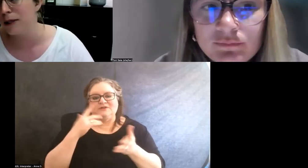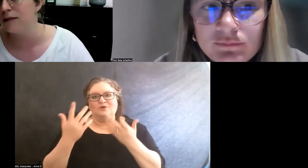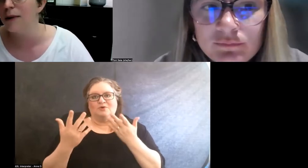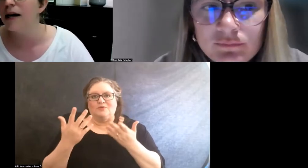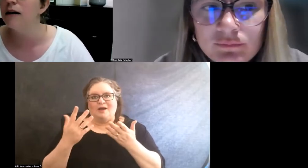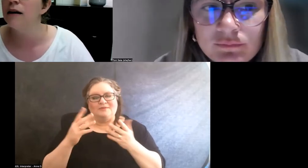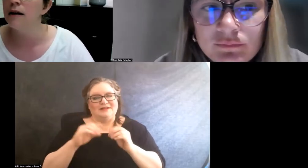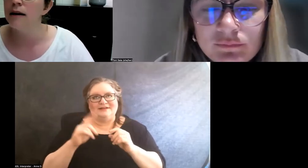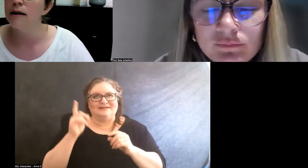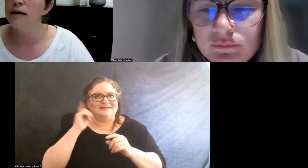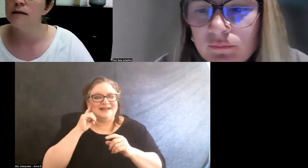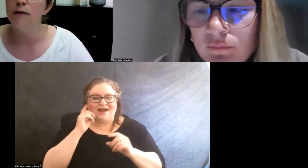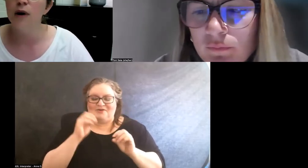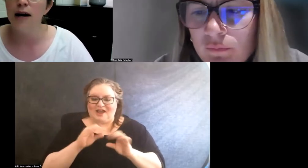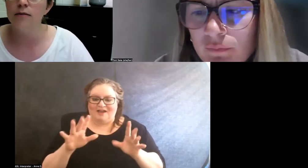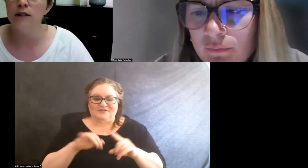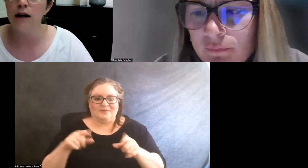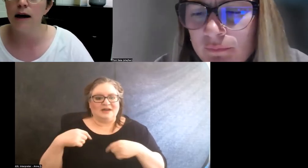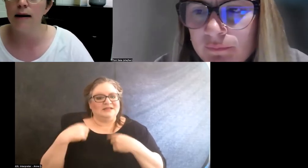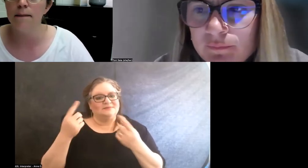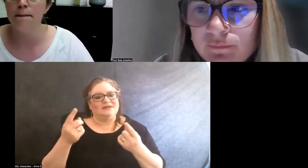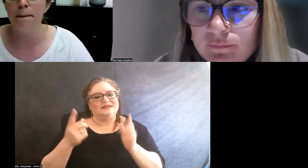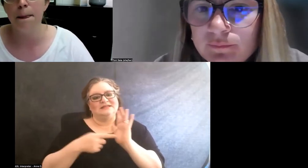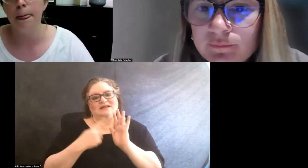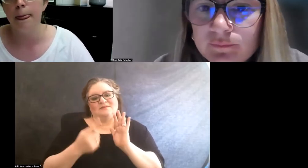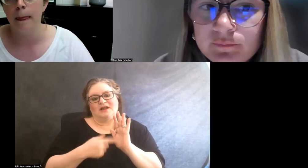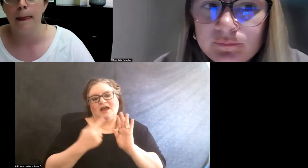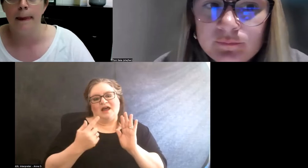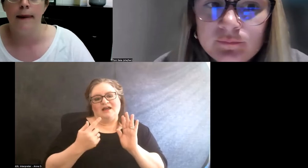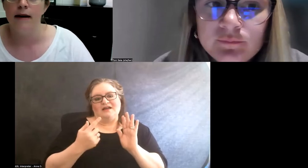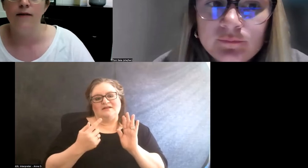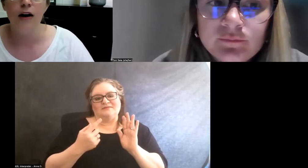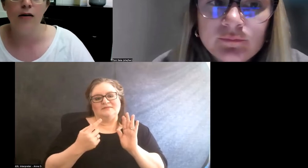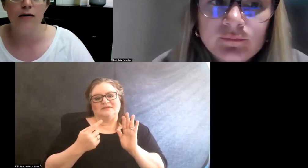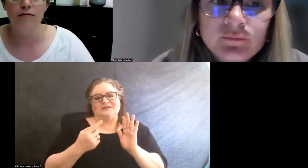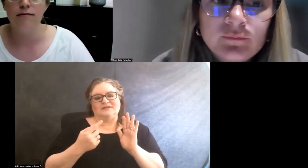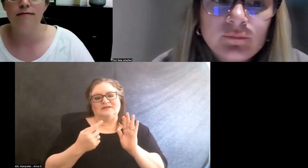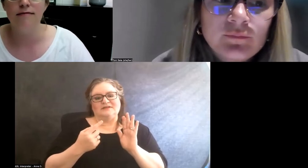but it's been sometimes felt count,